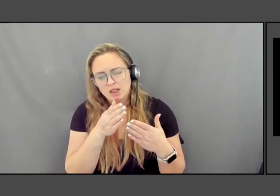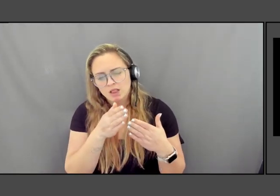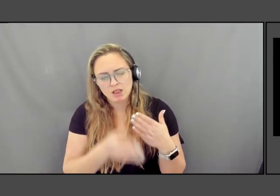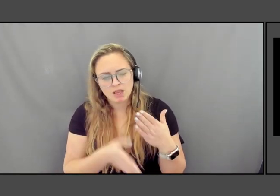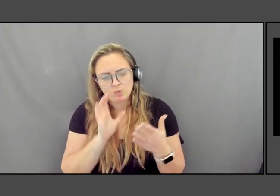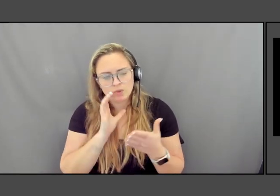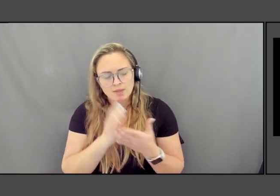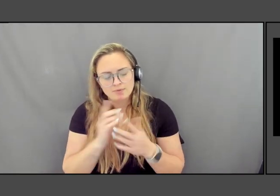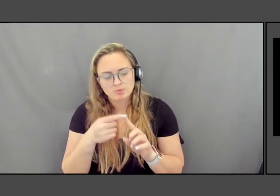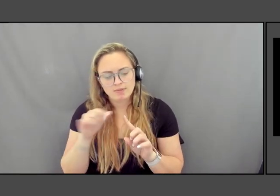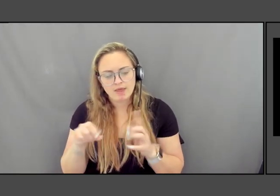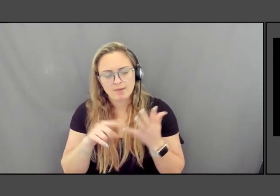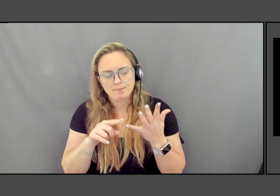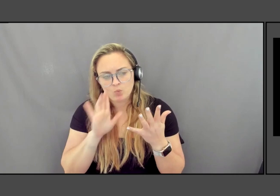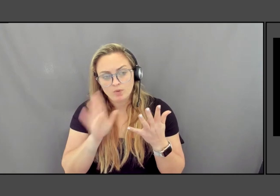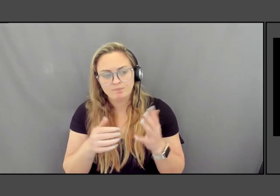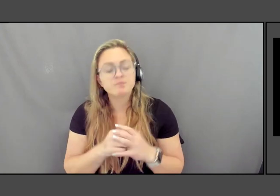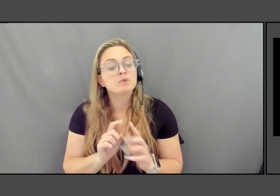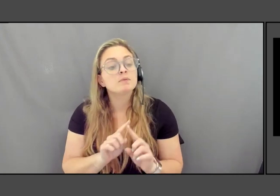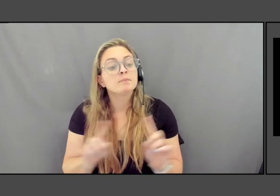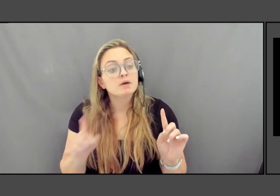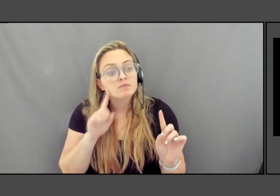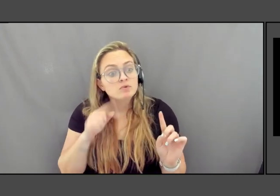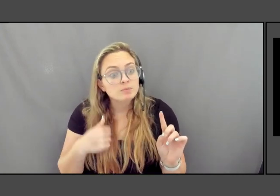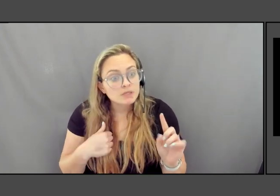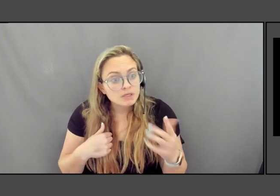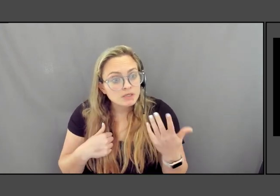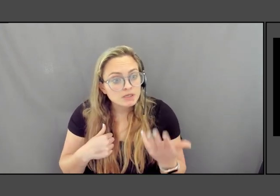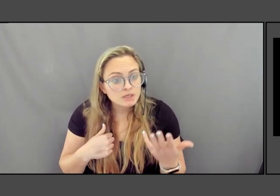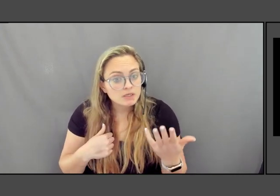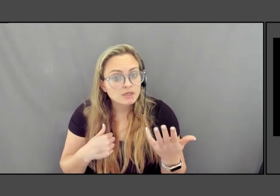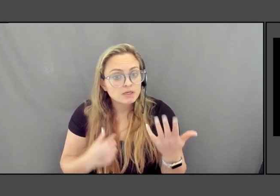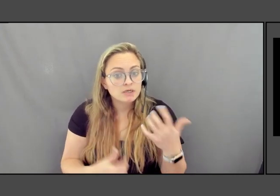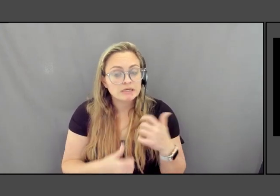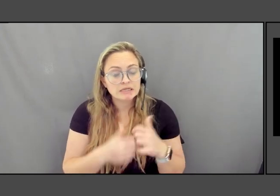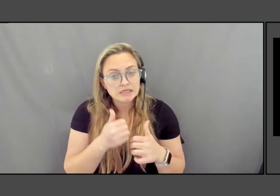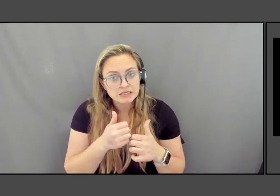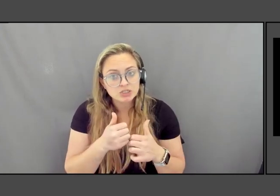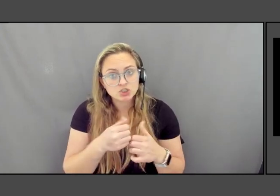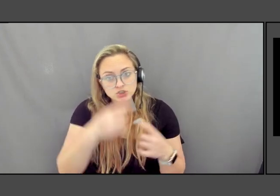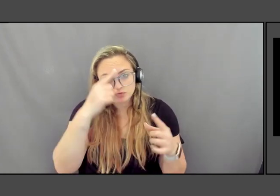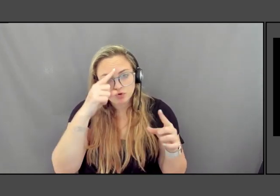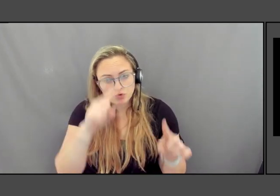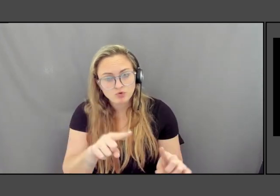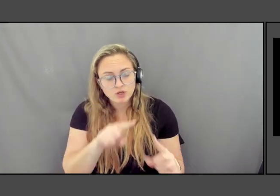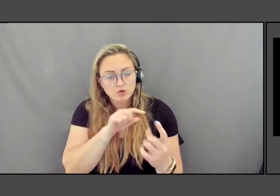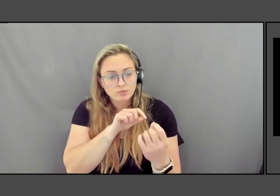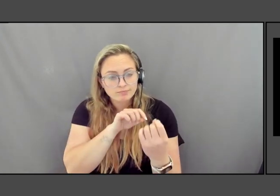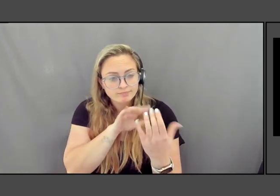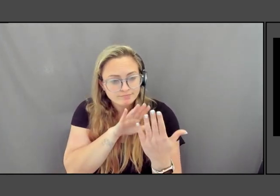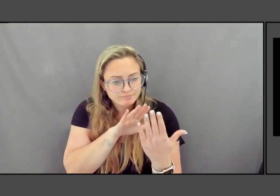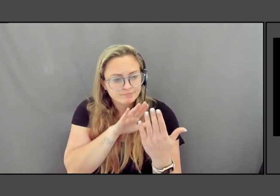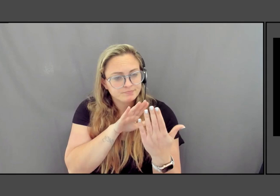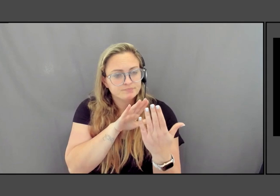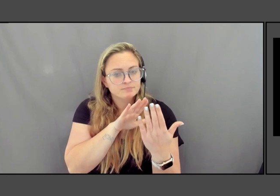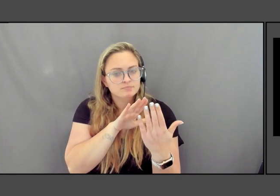And I think for me in each one that I agreed to take on, I dove into the history.